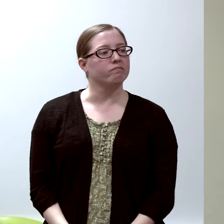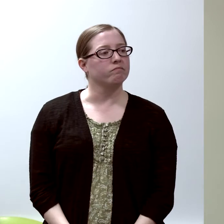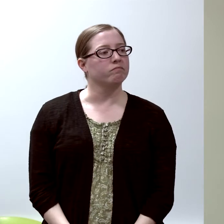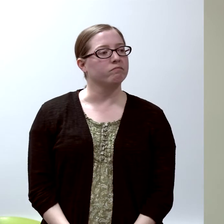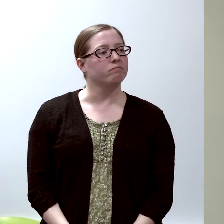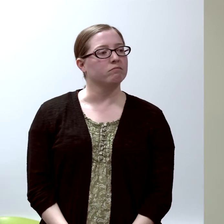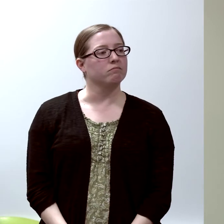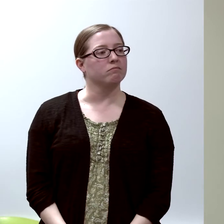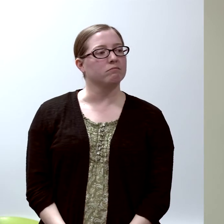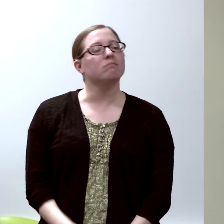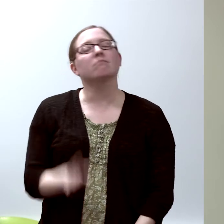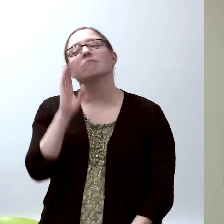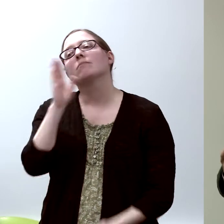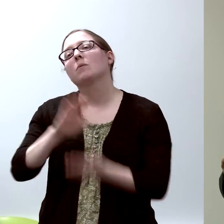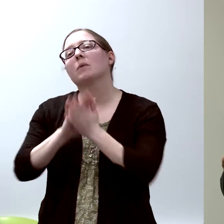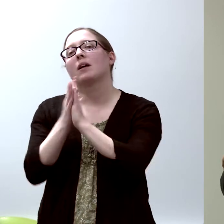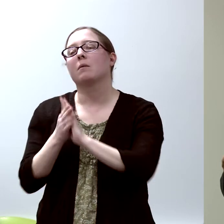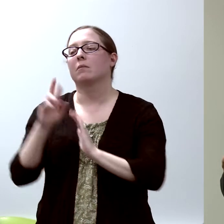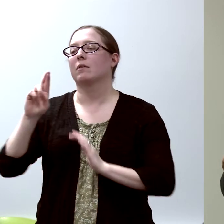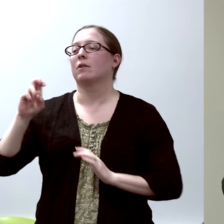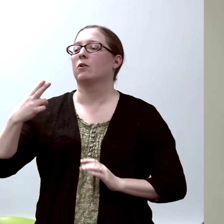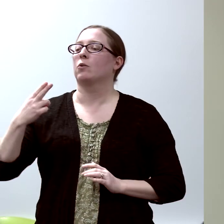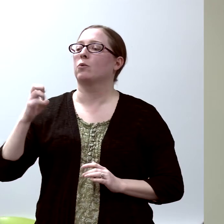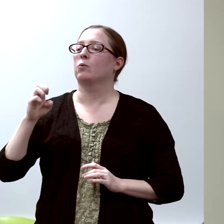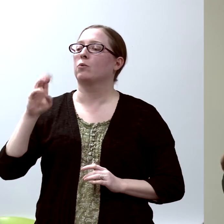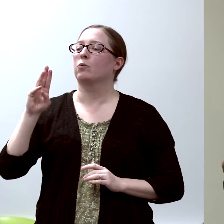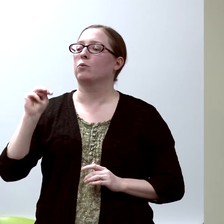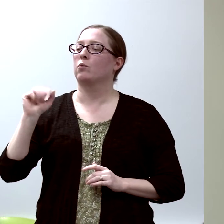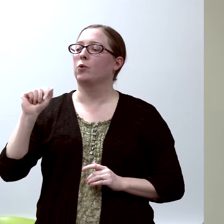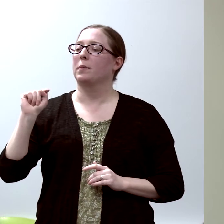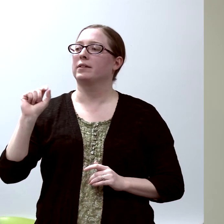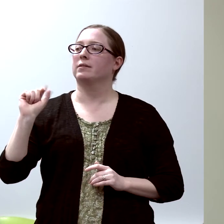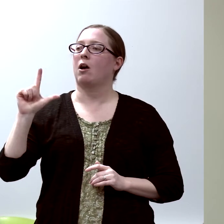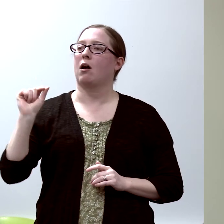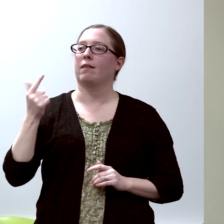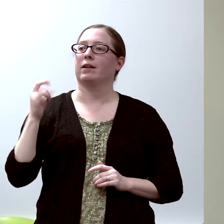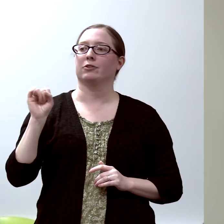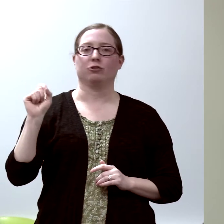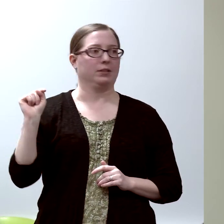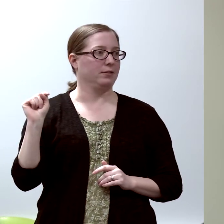"and I'll be a rheumatologist because that will give me "lots of time in the laboratory."